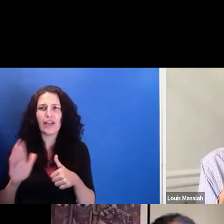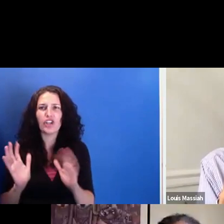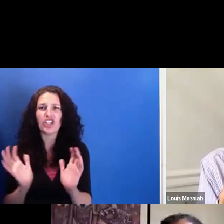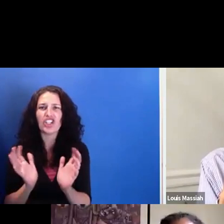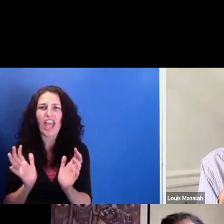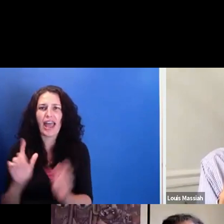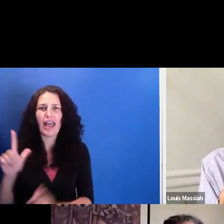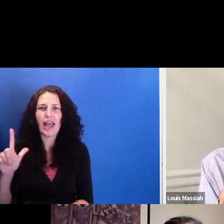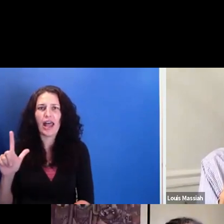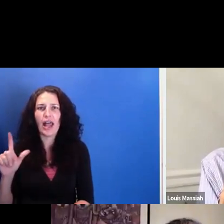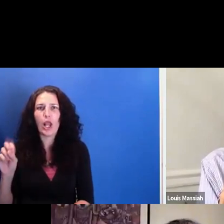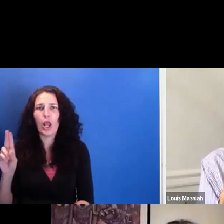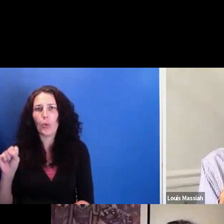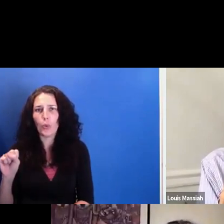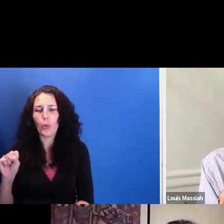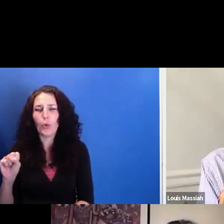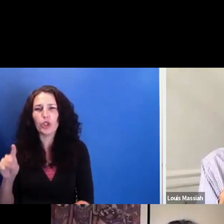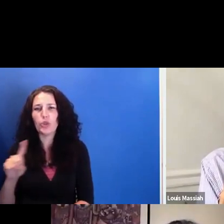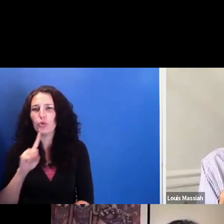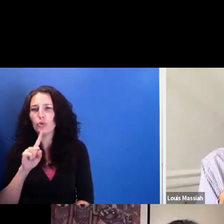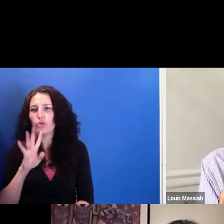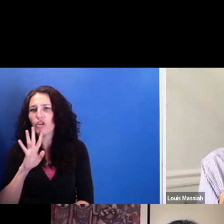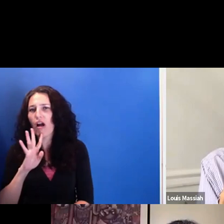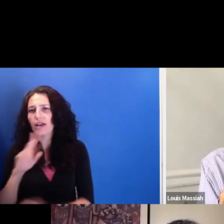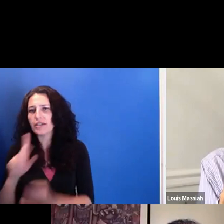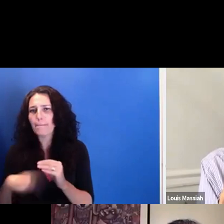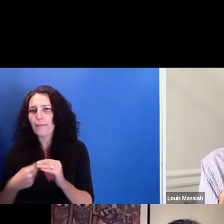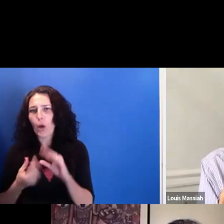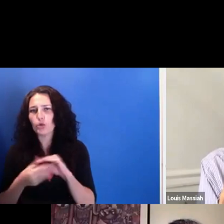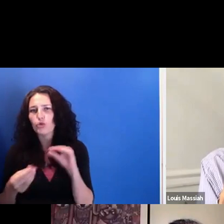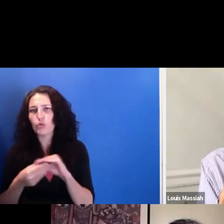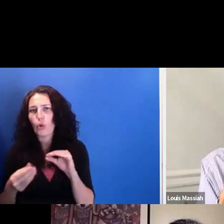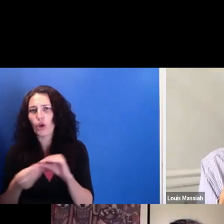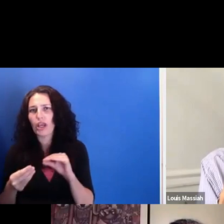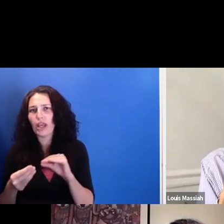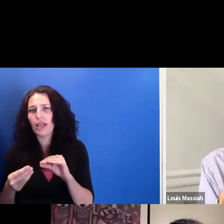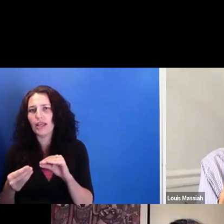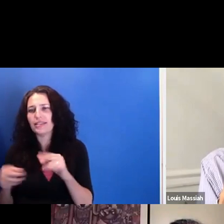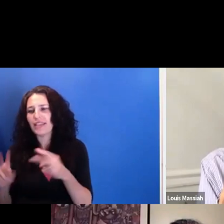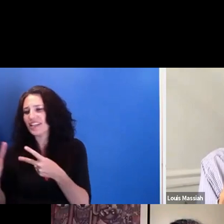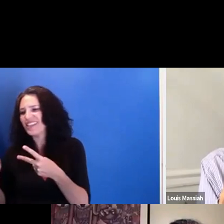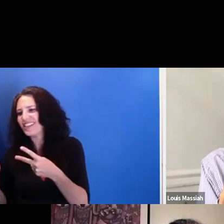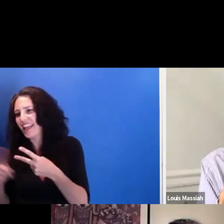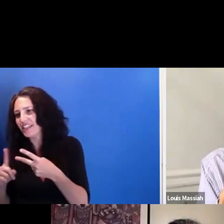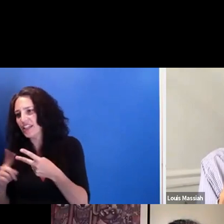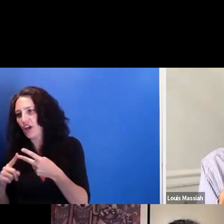you talked about story, and you talked about it being secondary to sharing ideas.